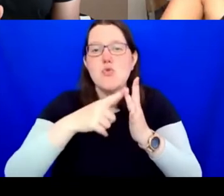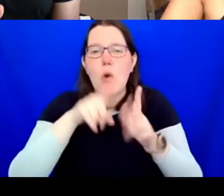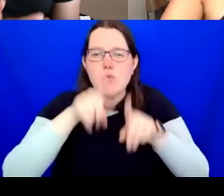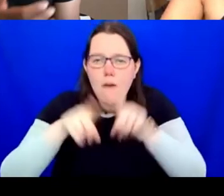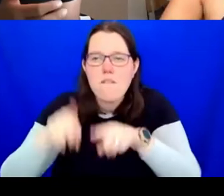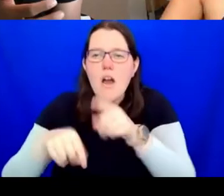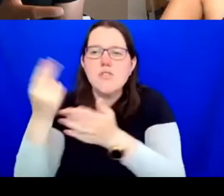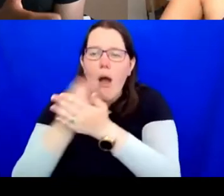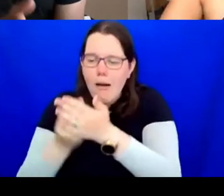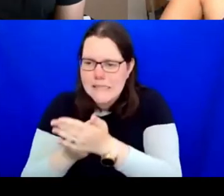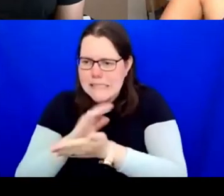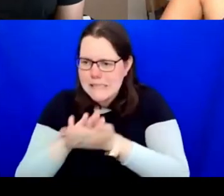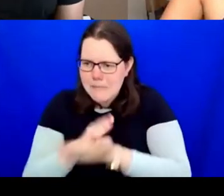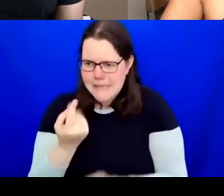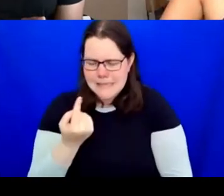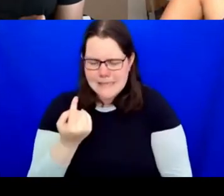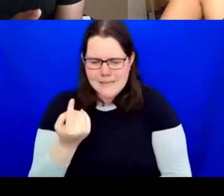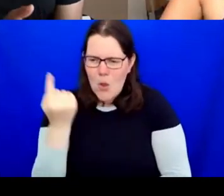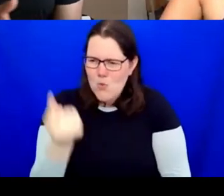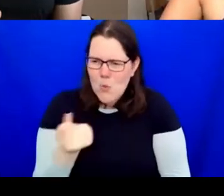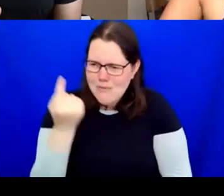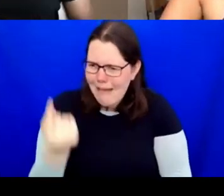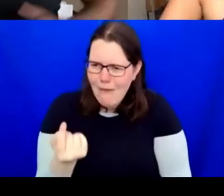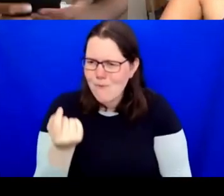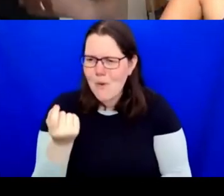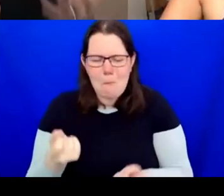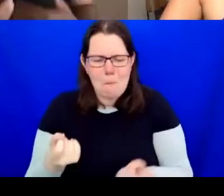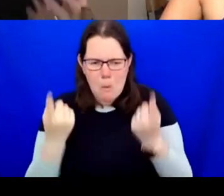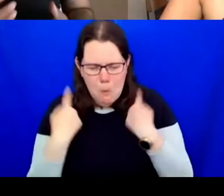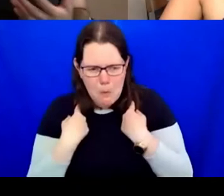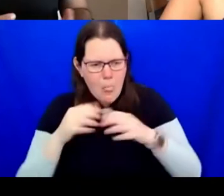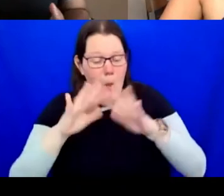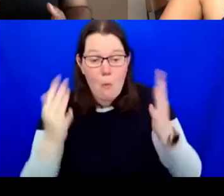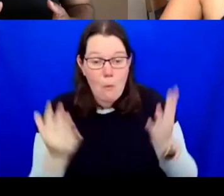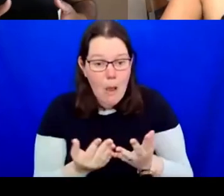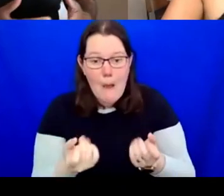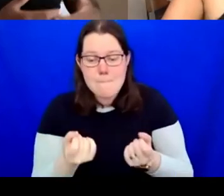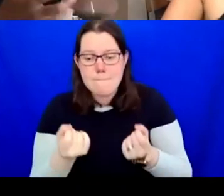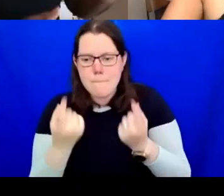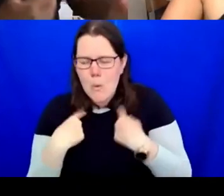You can kind of guess but sometimes it's only through trial and error or kind of talking to